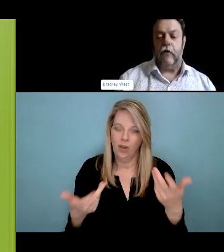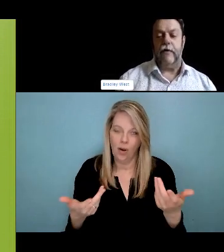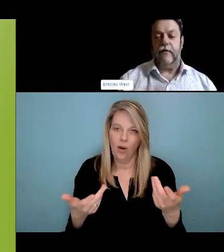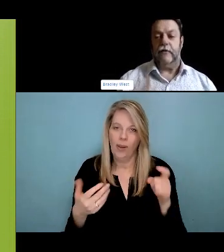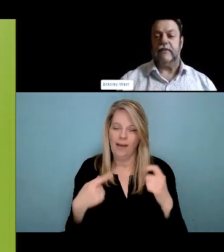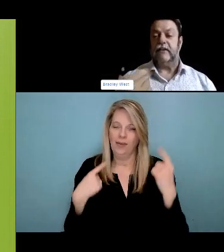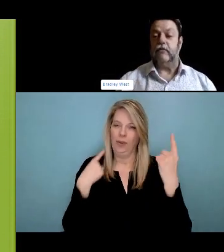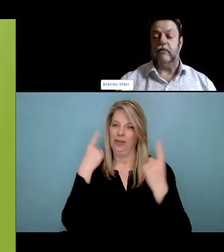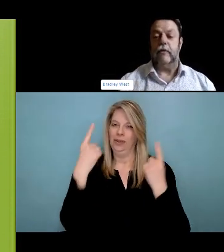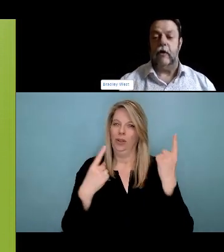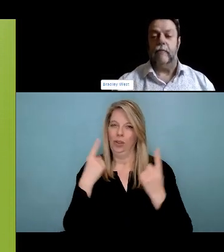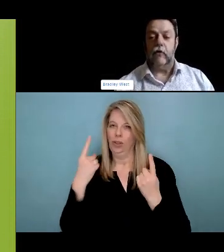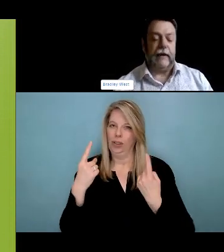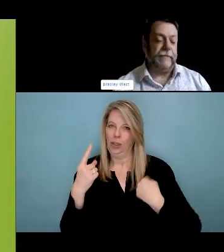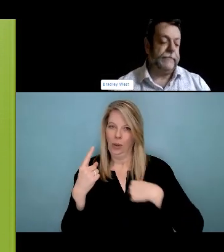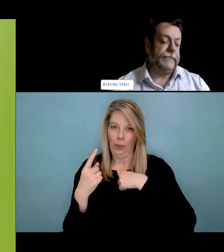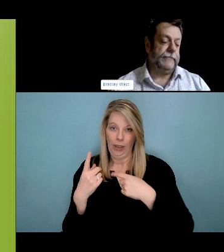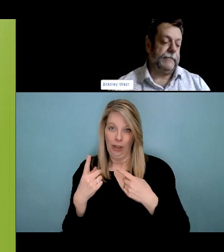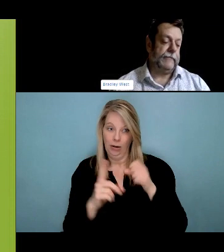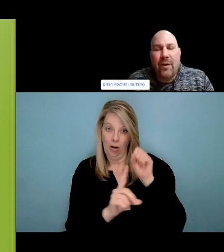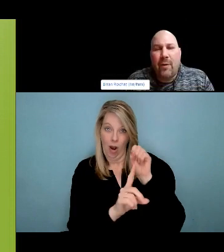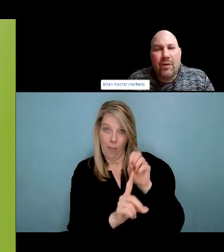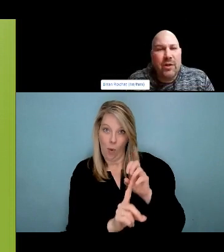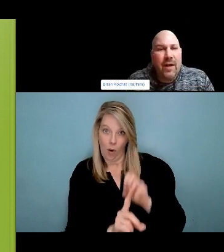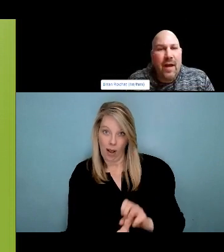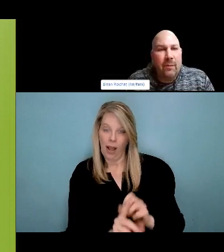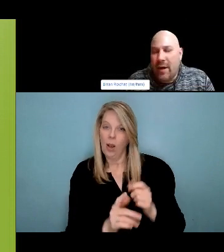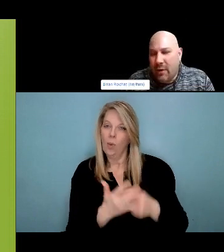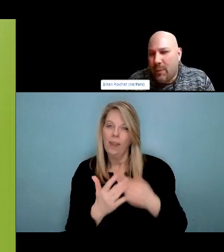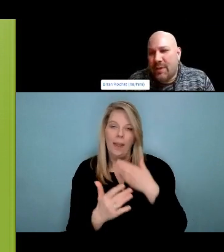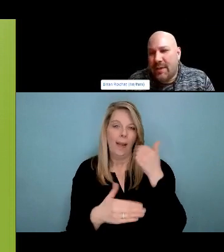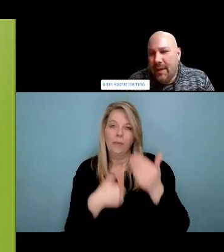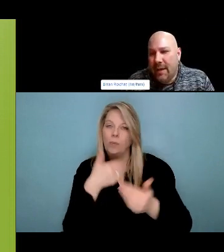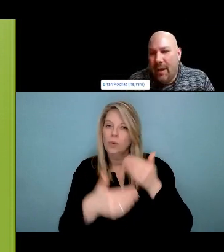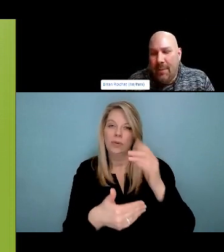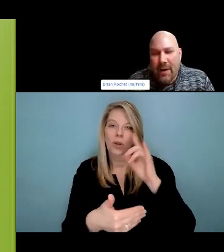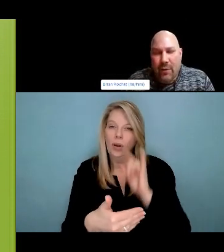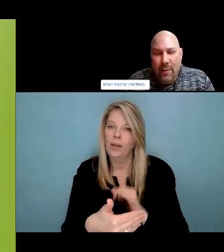But I do want to recognize that, when we have relatives who have really complex relationships